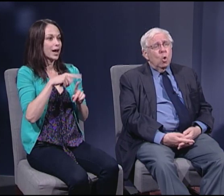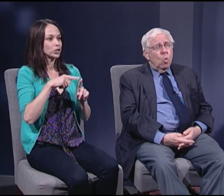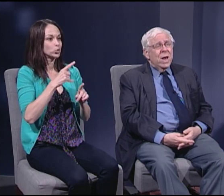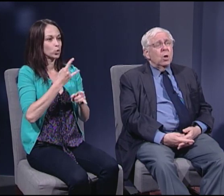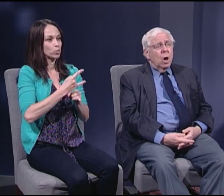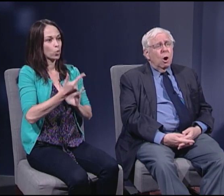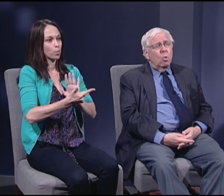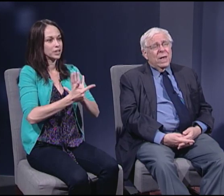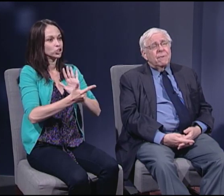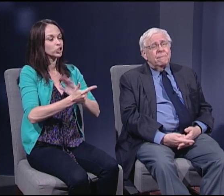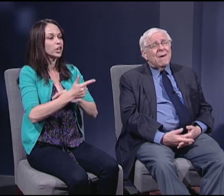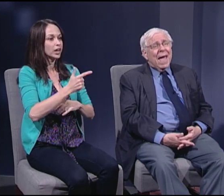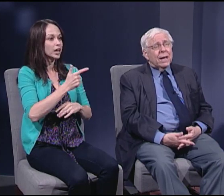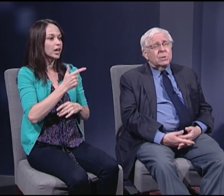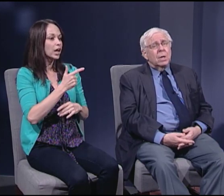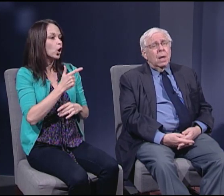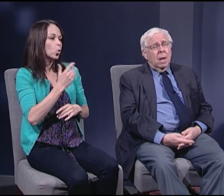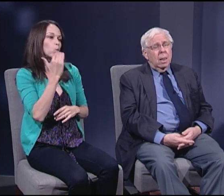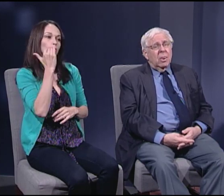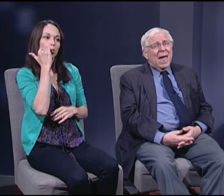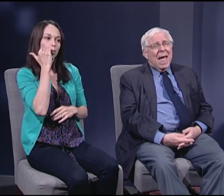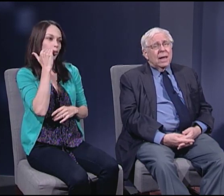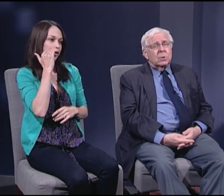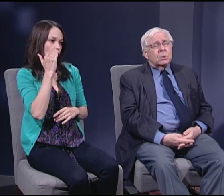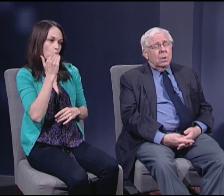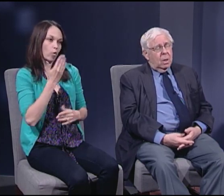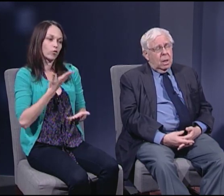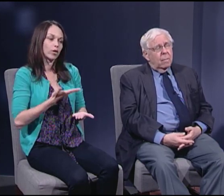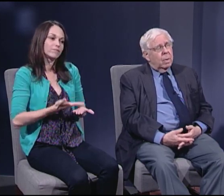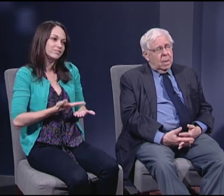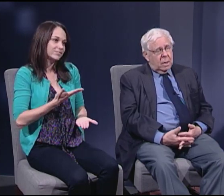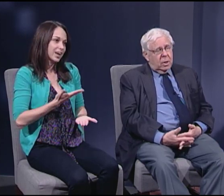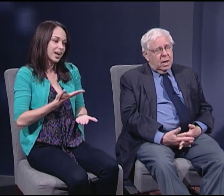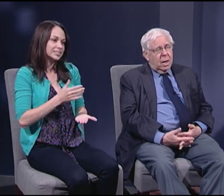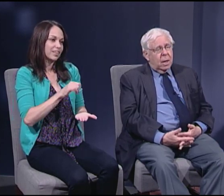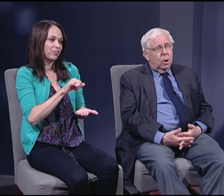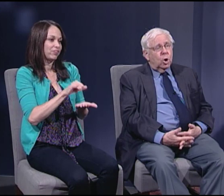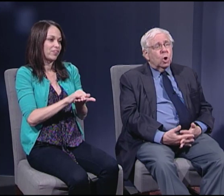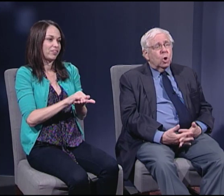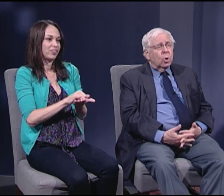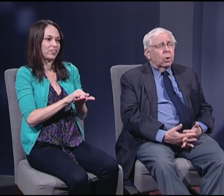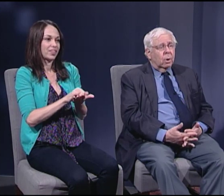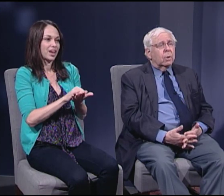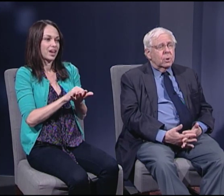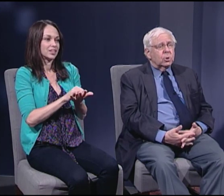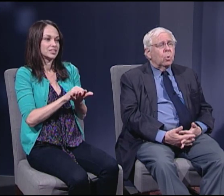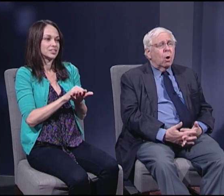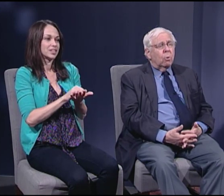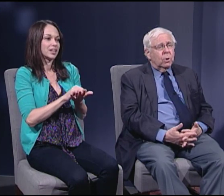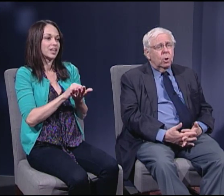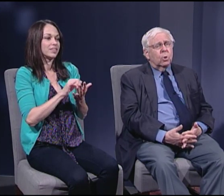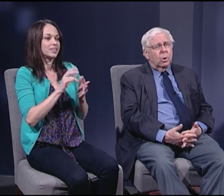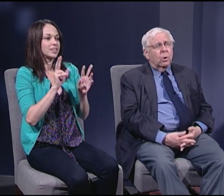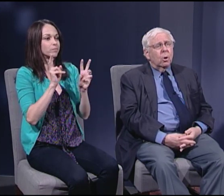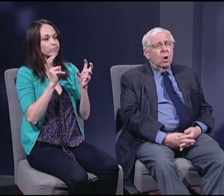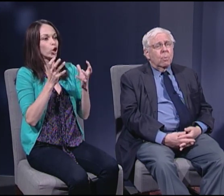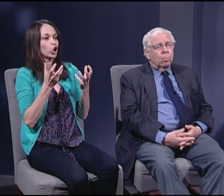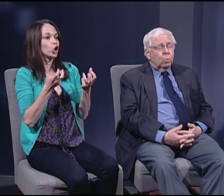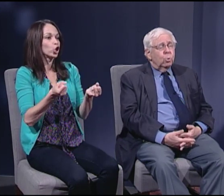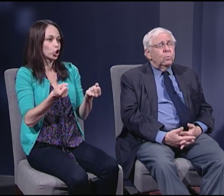we know in fact that the cure, the so-called cure proved